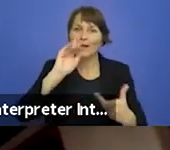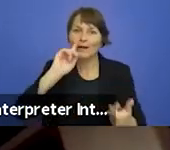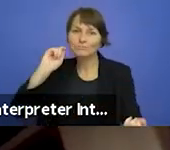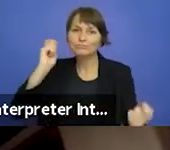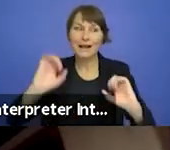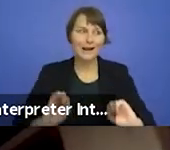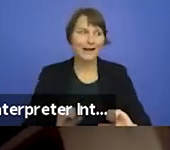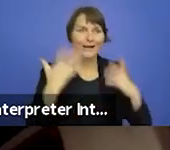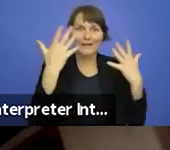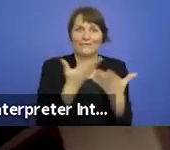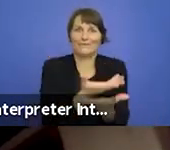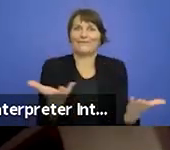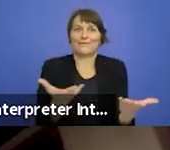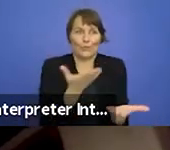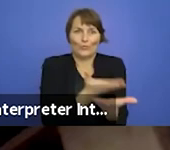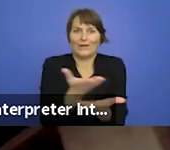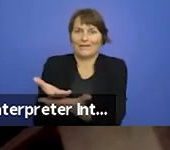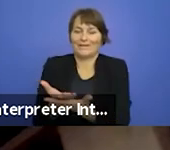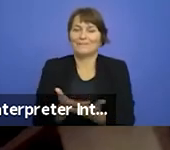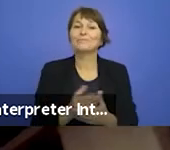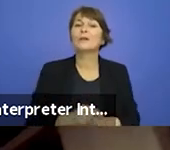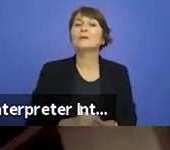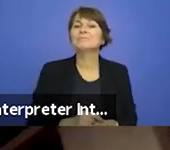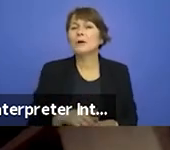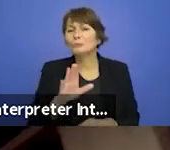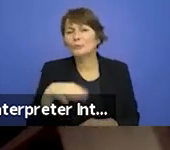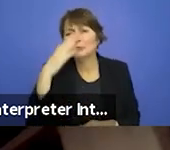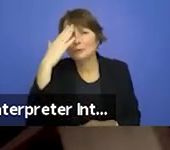Of course international collaboration isn't always easy, developing a shared language to understand